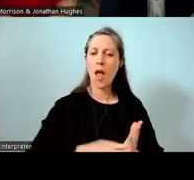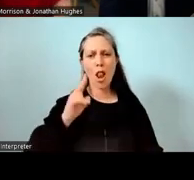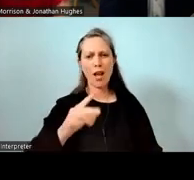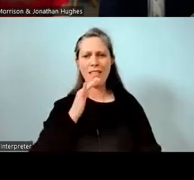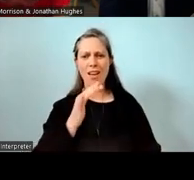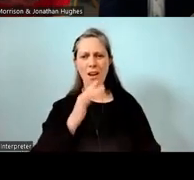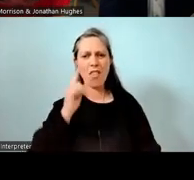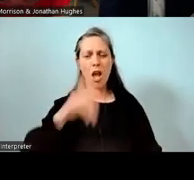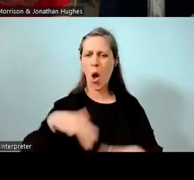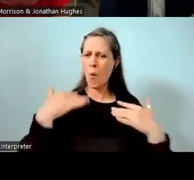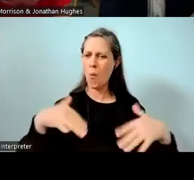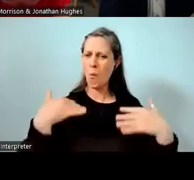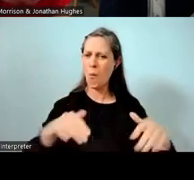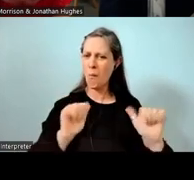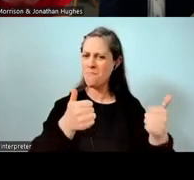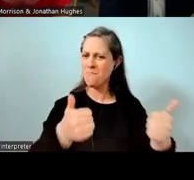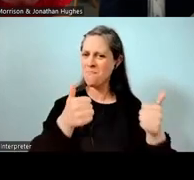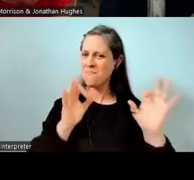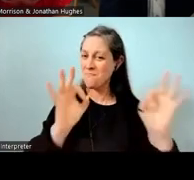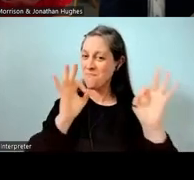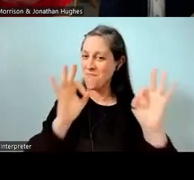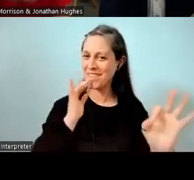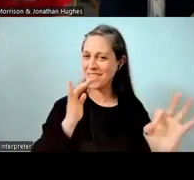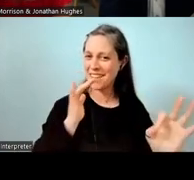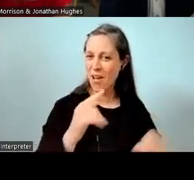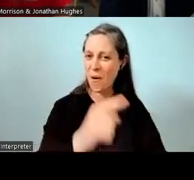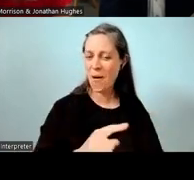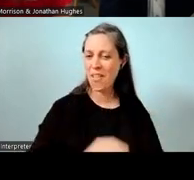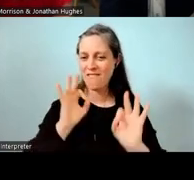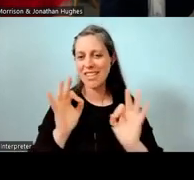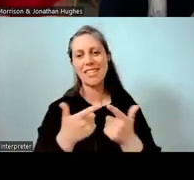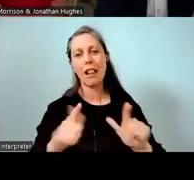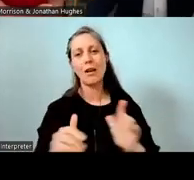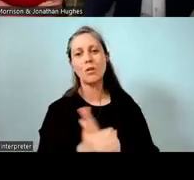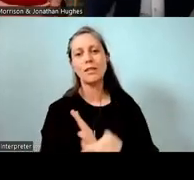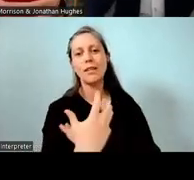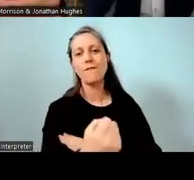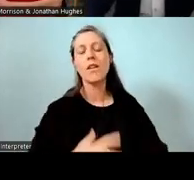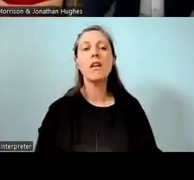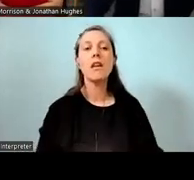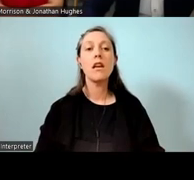and going, "Oh yes." Ka pai, tino pai, tino pai te Reo. Very good language skills there. Now we have a student voice.